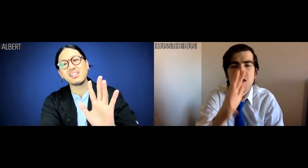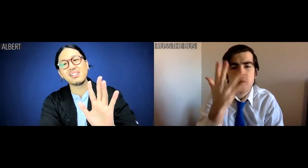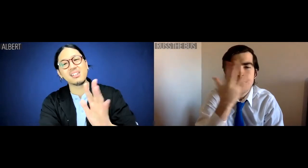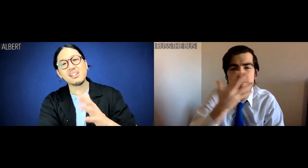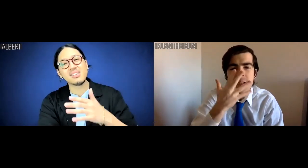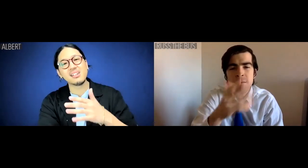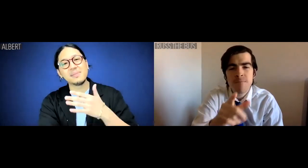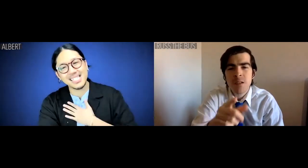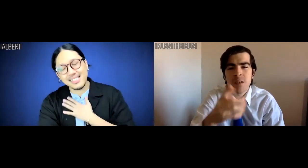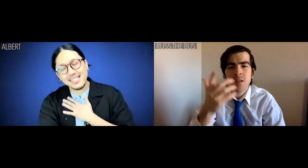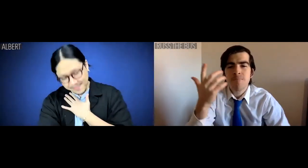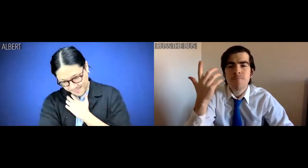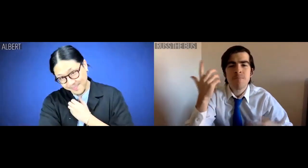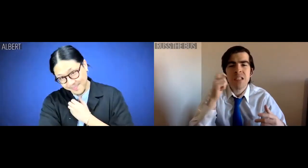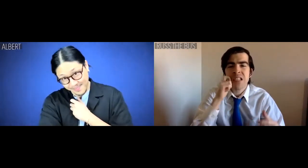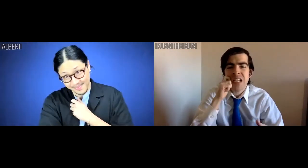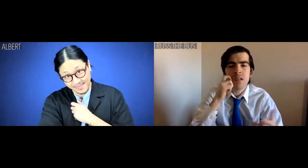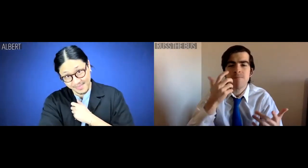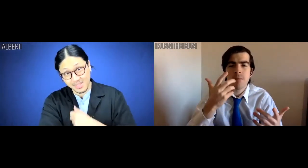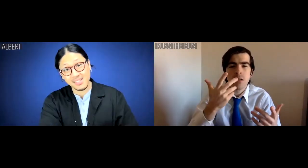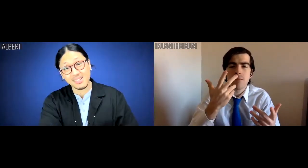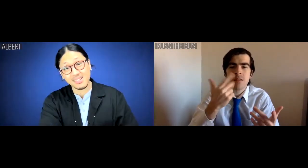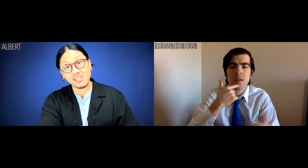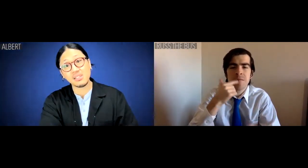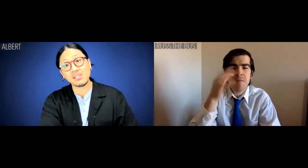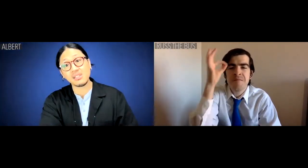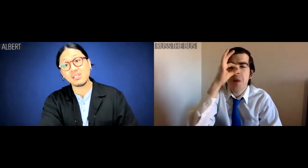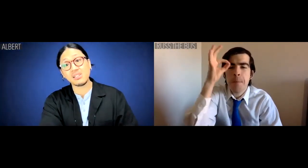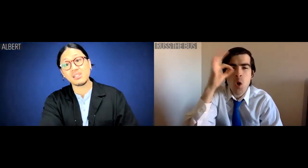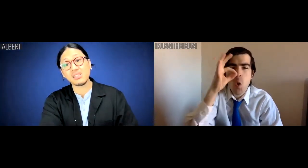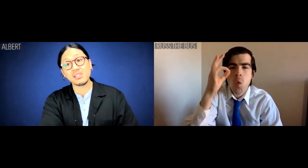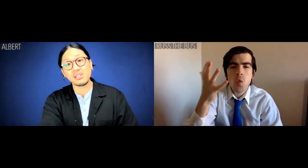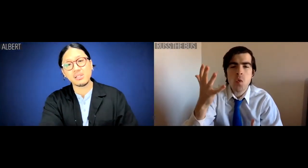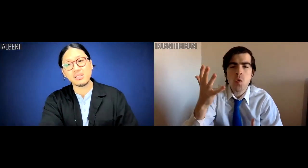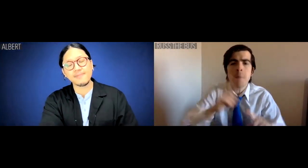Russ the Bus: It's hard because your skin tone says Filipino,